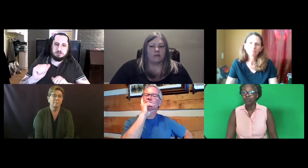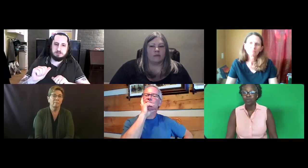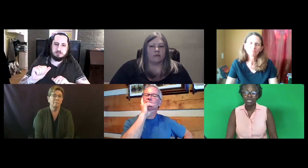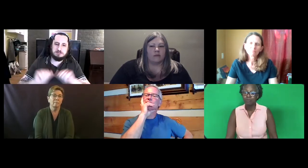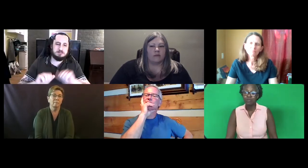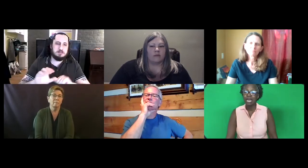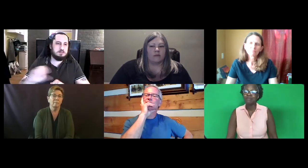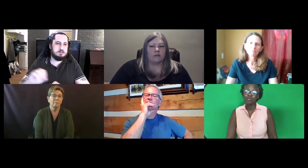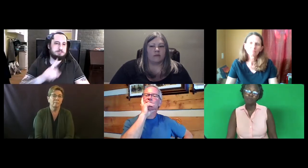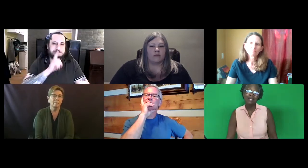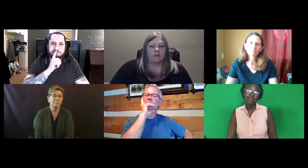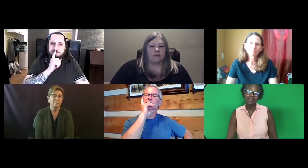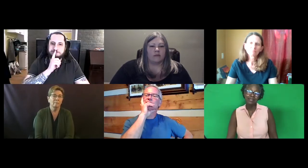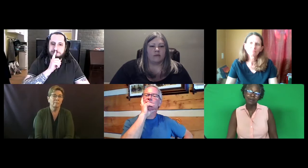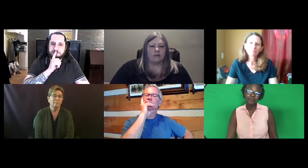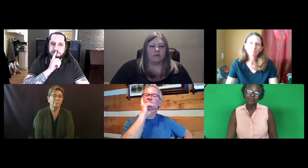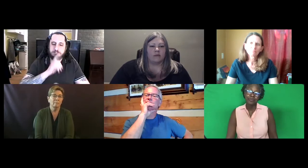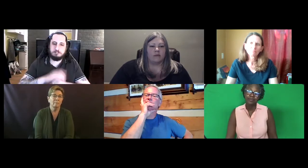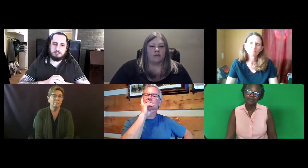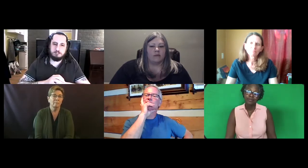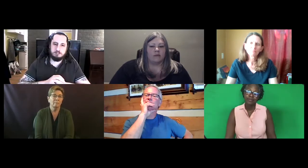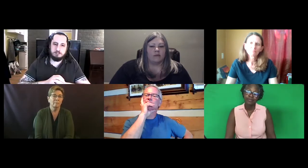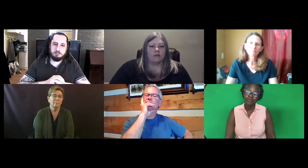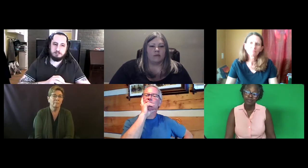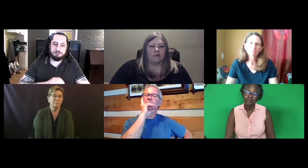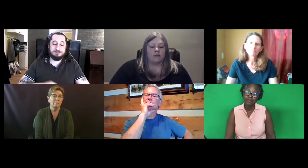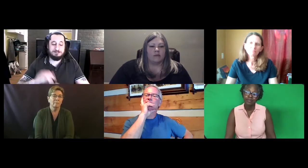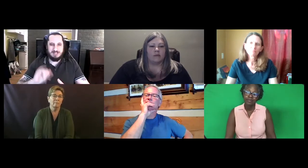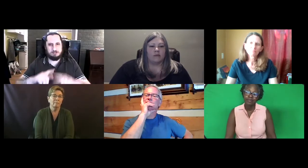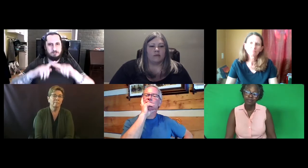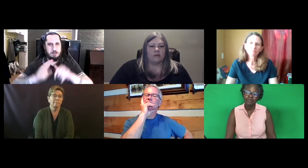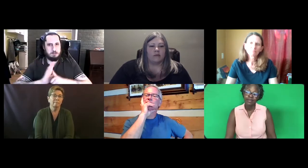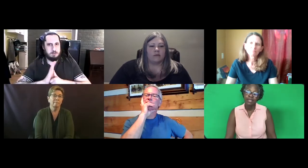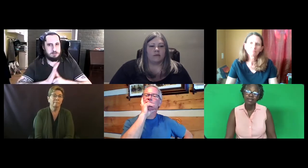They're not supposed to have those biases.